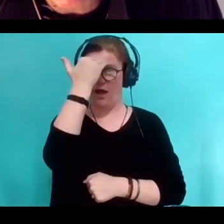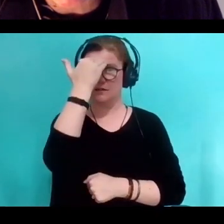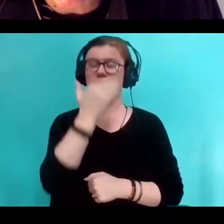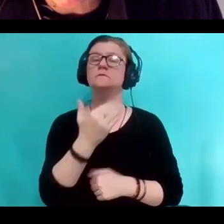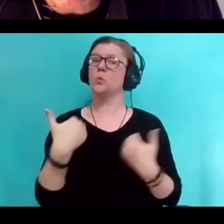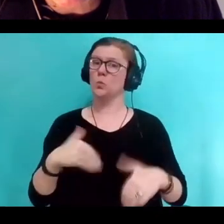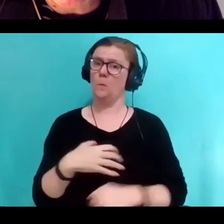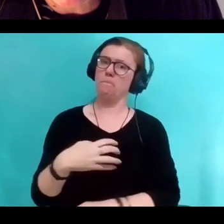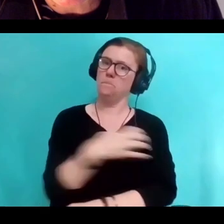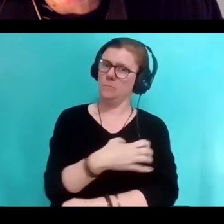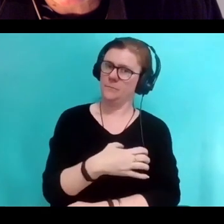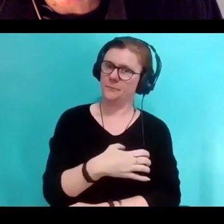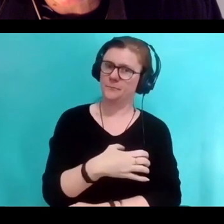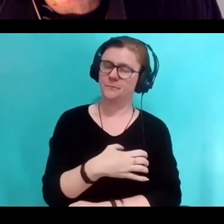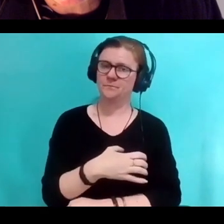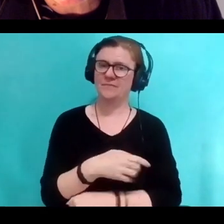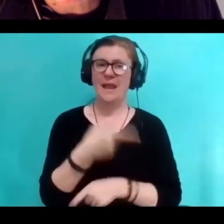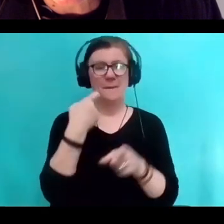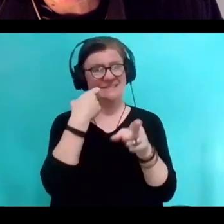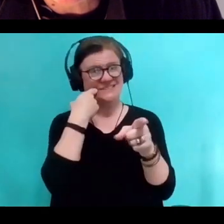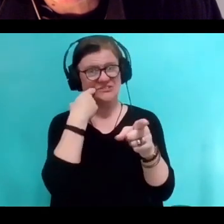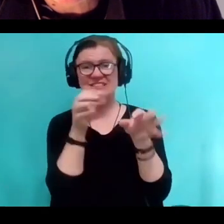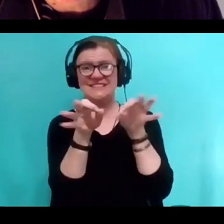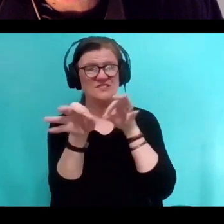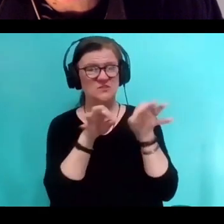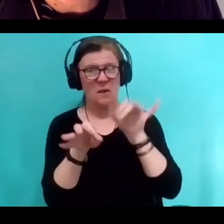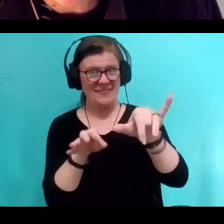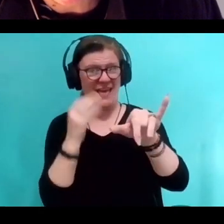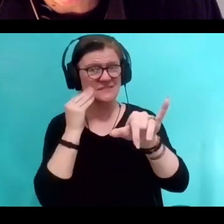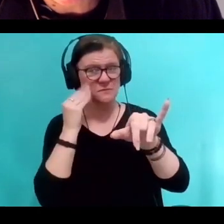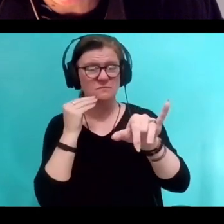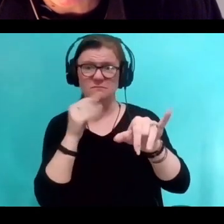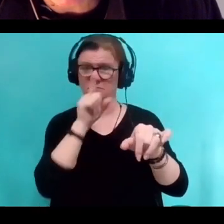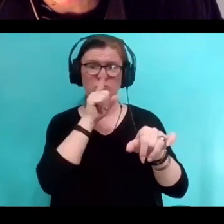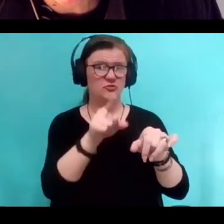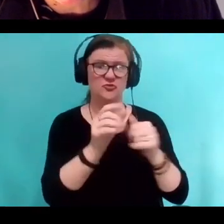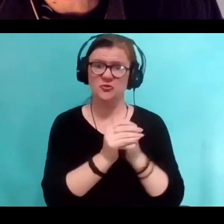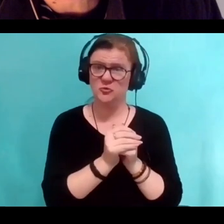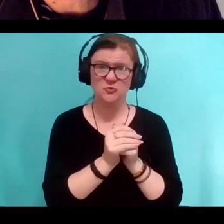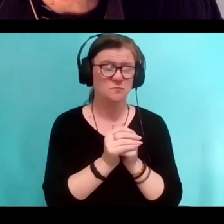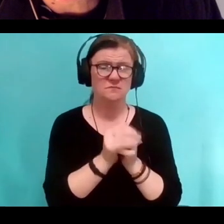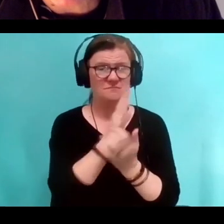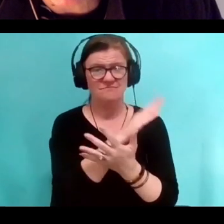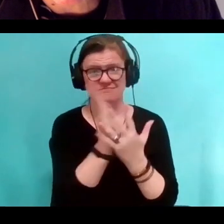And in what you've just described, that is true in three or four ways. Sometimes they work together,